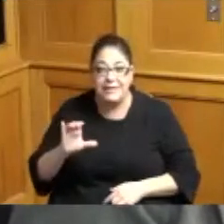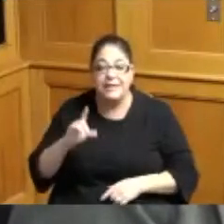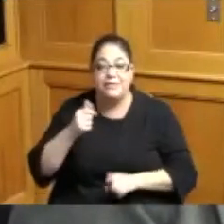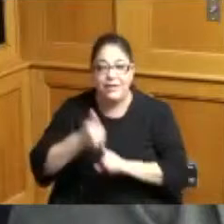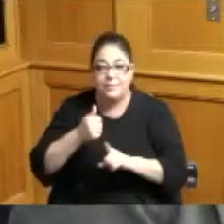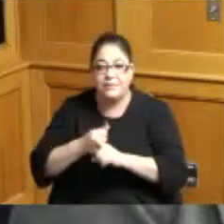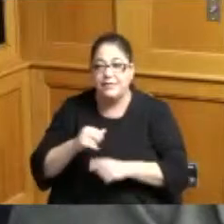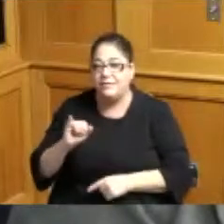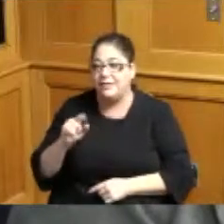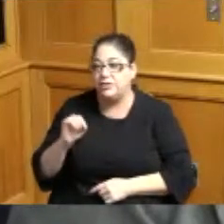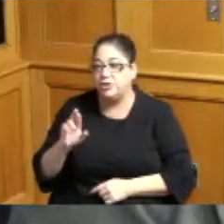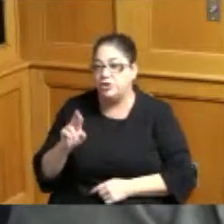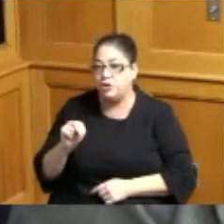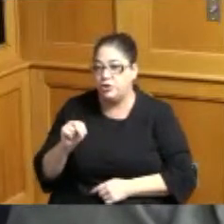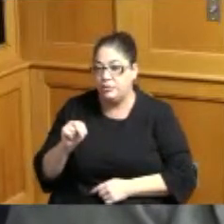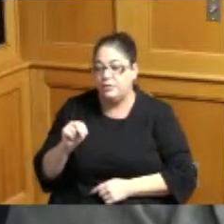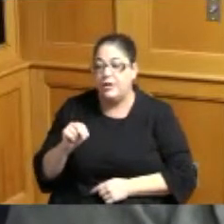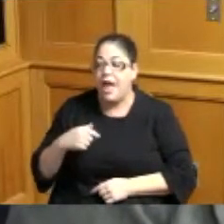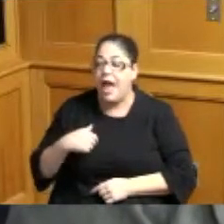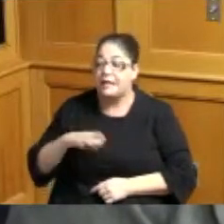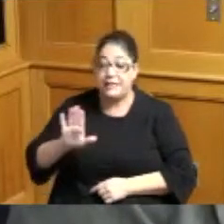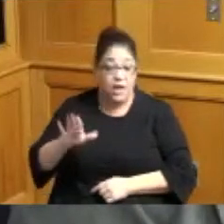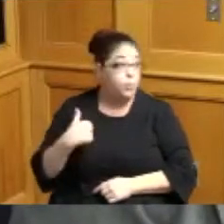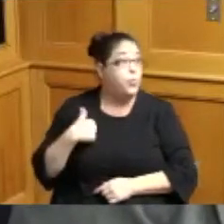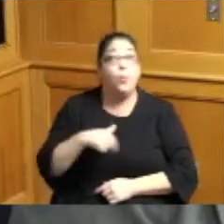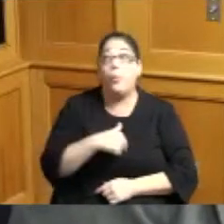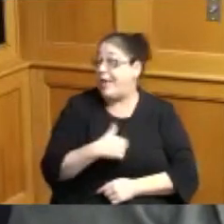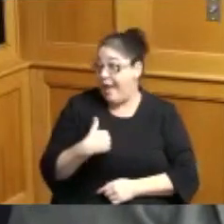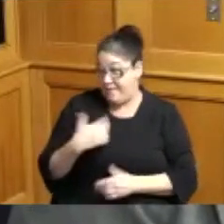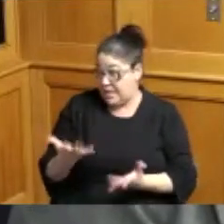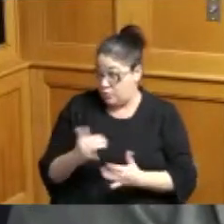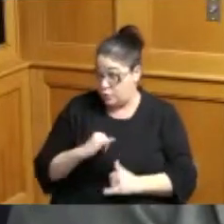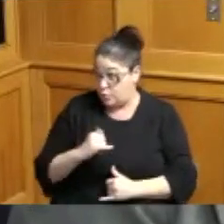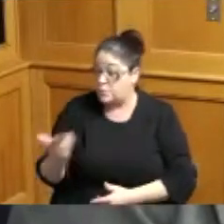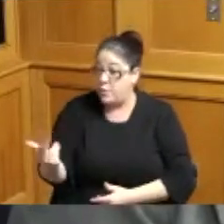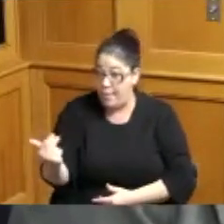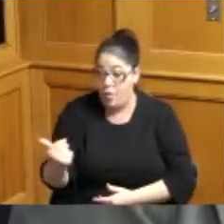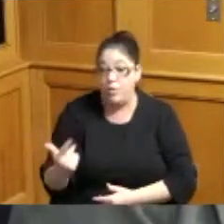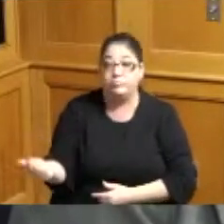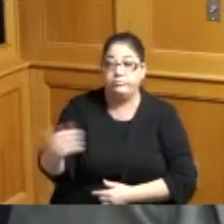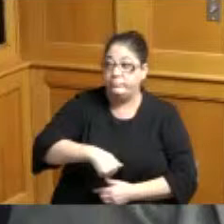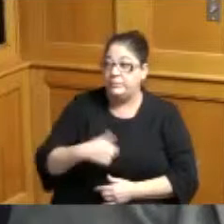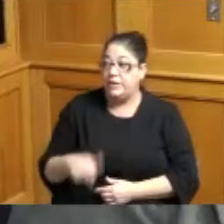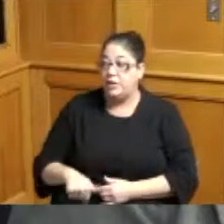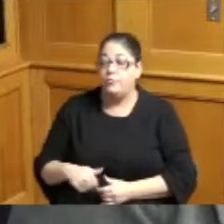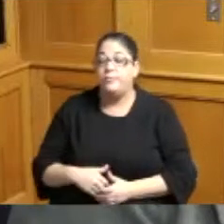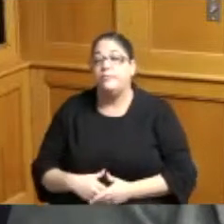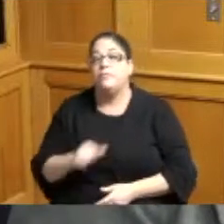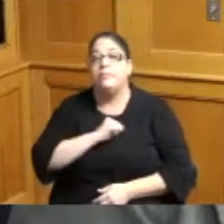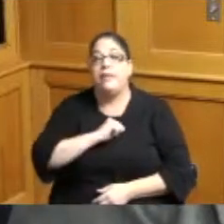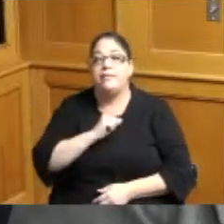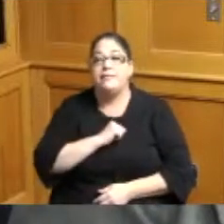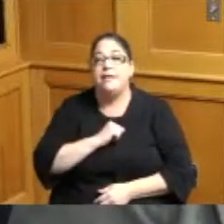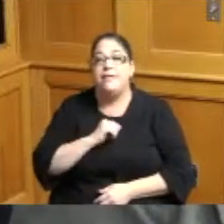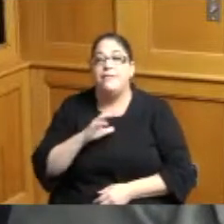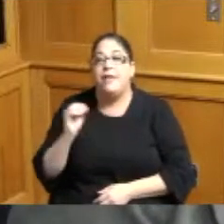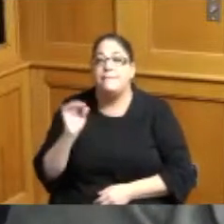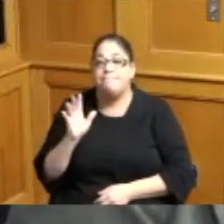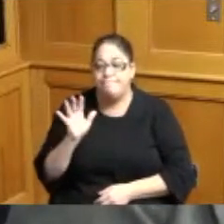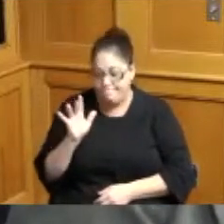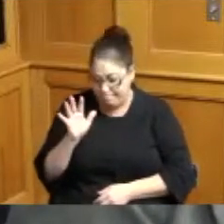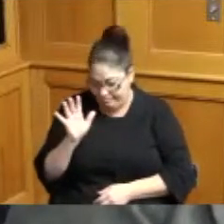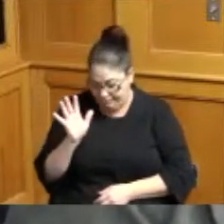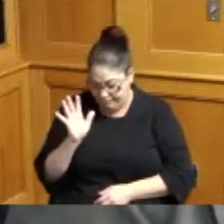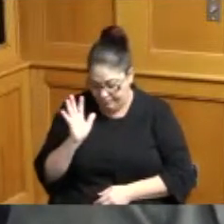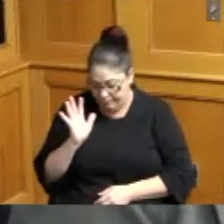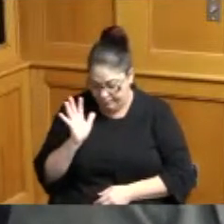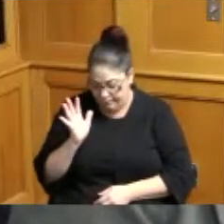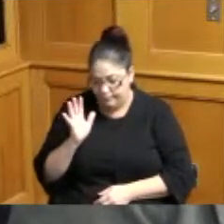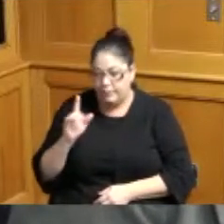and I said well we got an internship program and so myself and of what is it a First National Bank